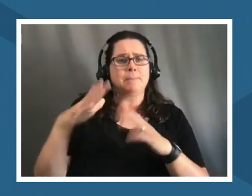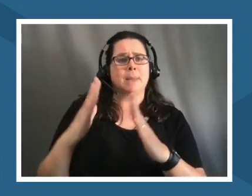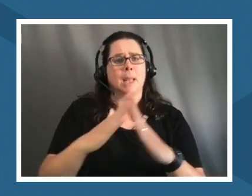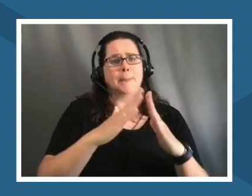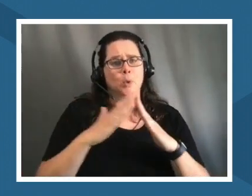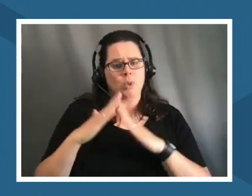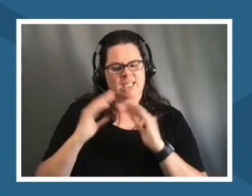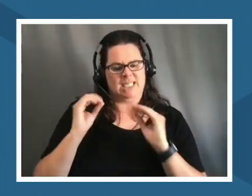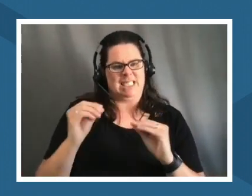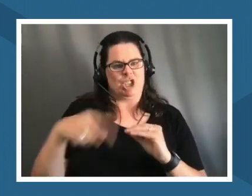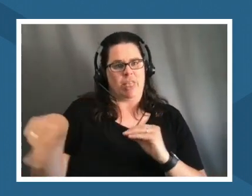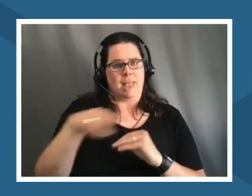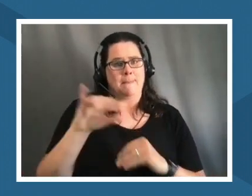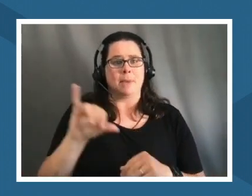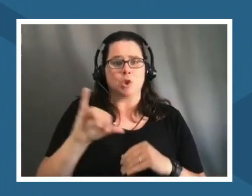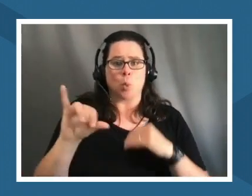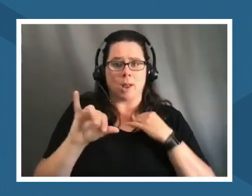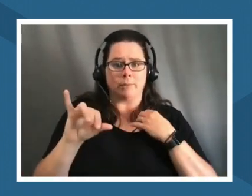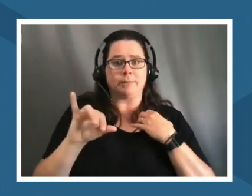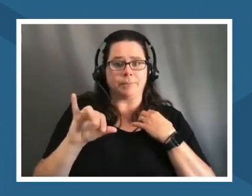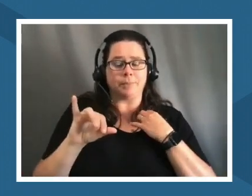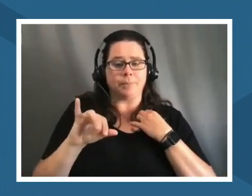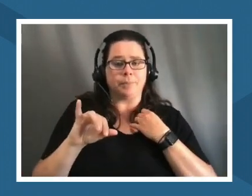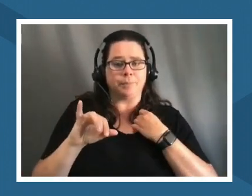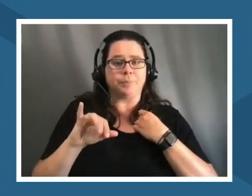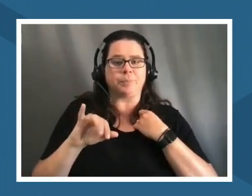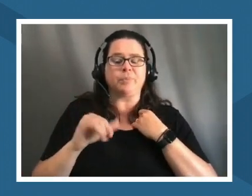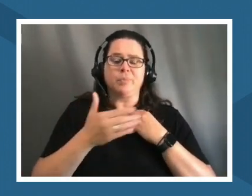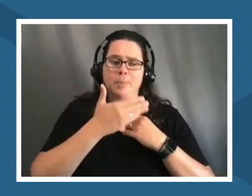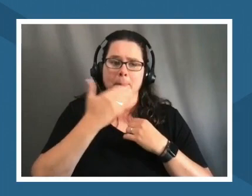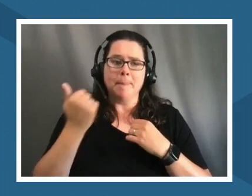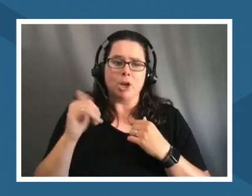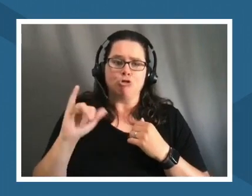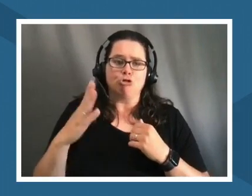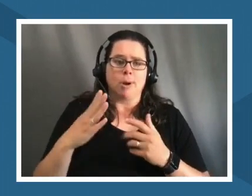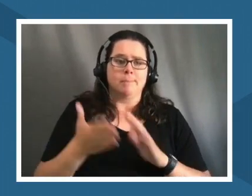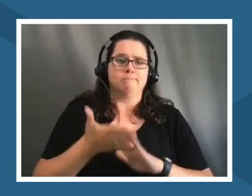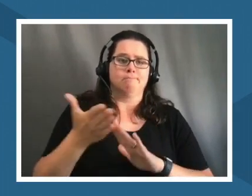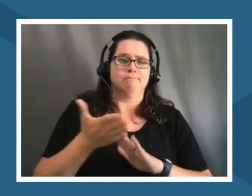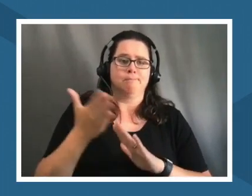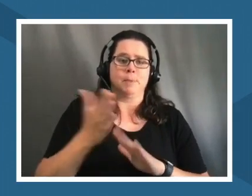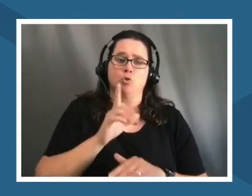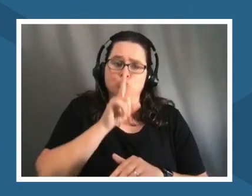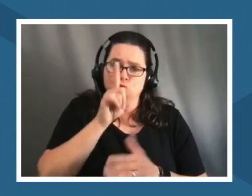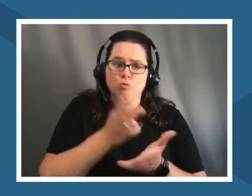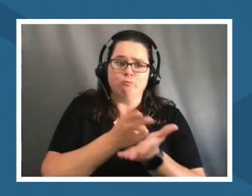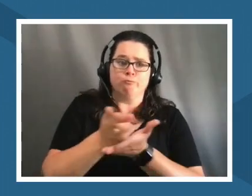them as well i think that we are doing a better job at facilitation of a true